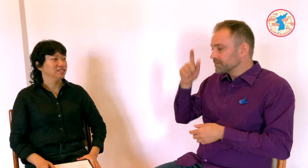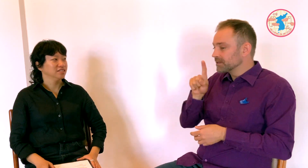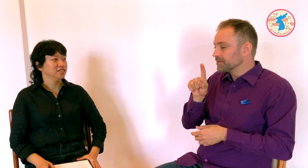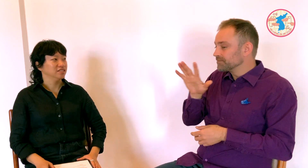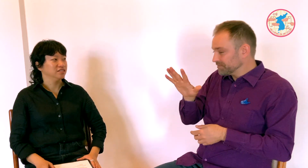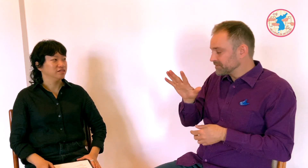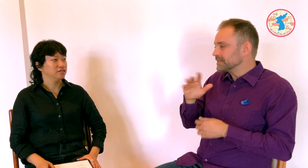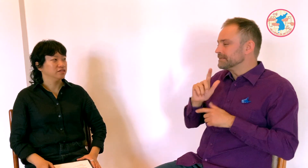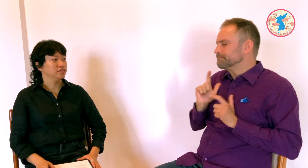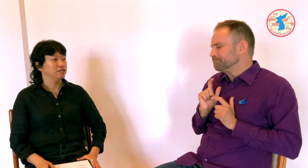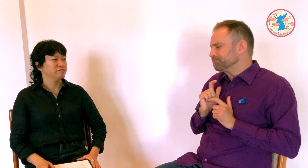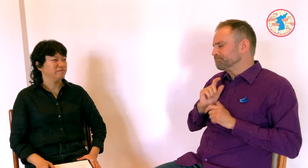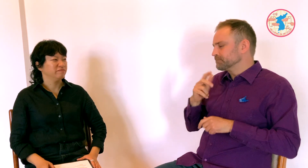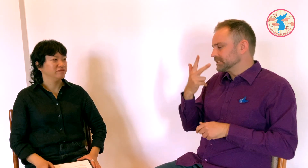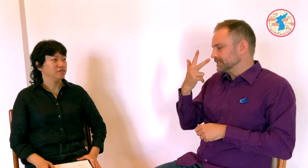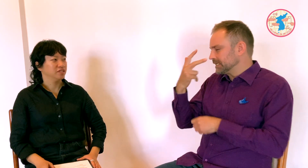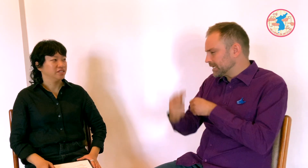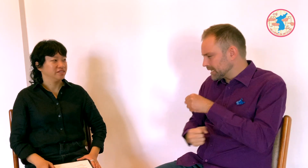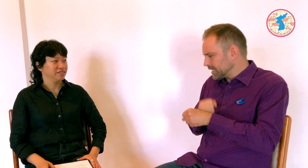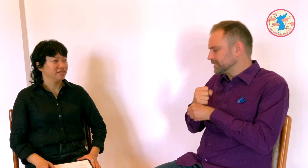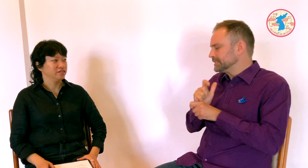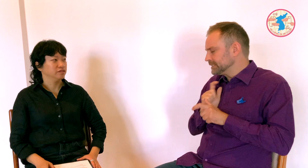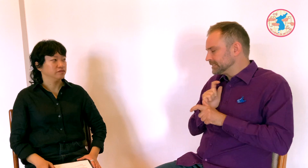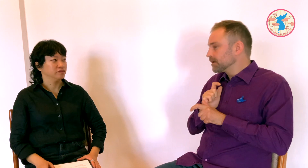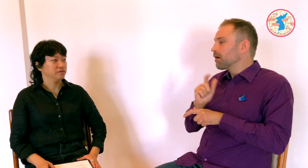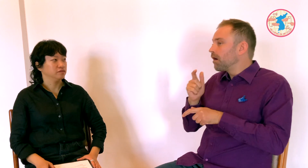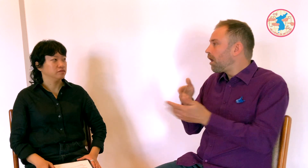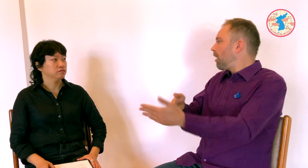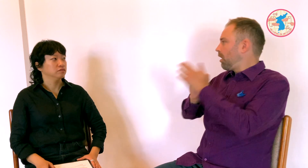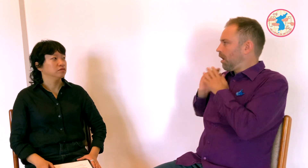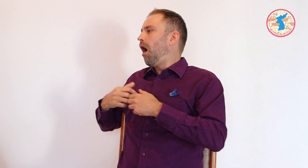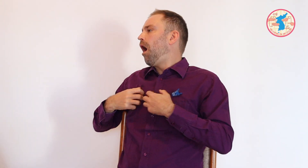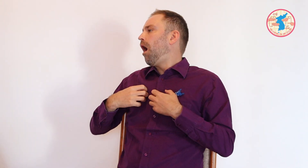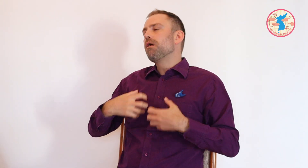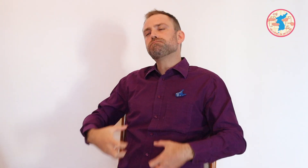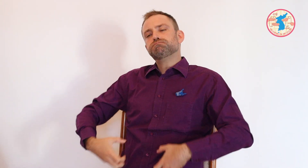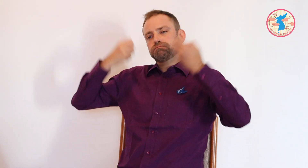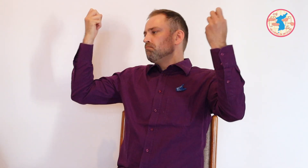I had been waiting for 3 years after I turned 15 years old and got rejected anyway.